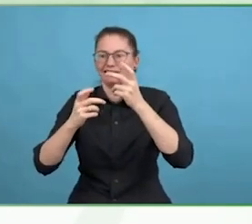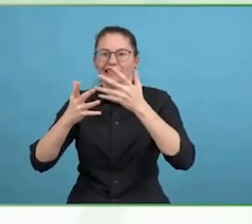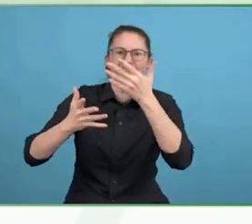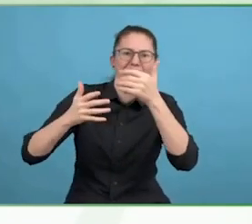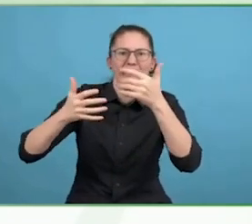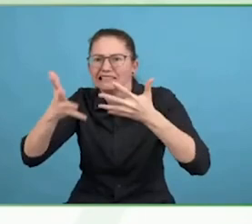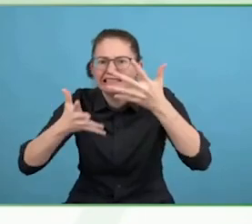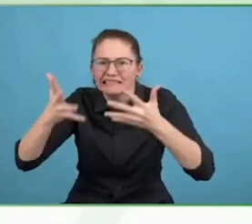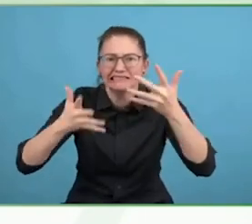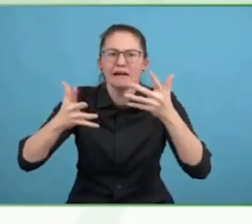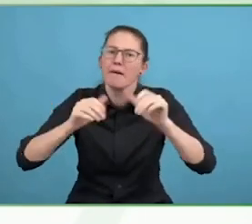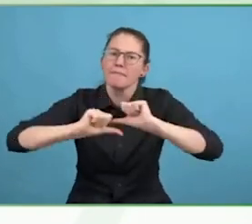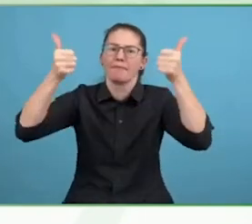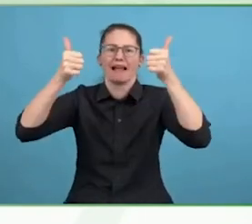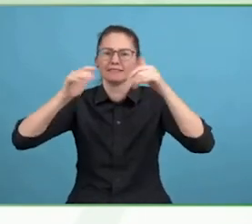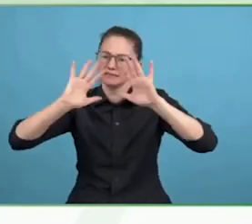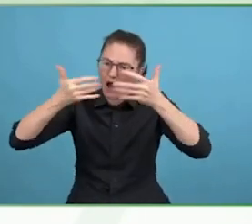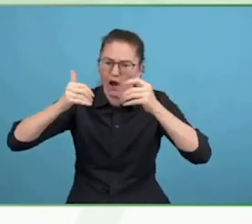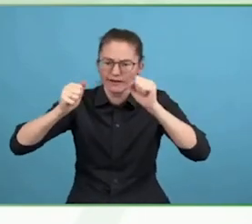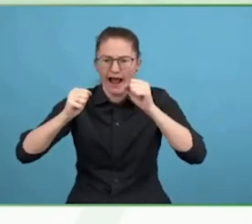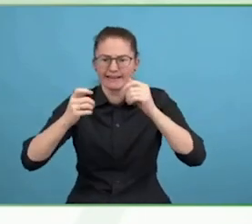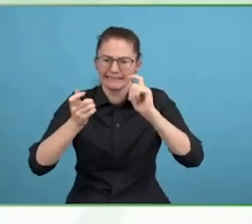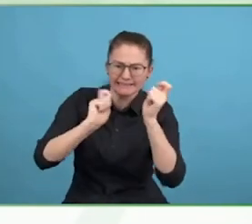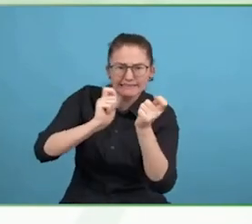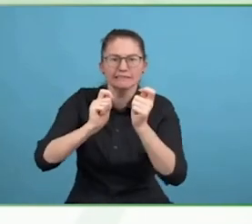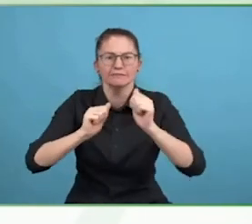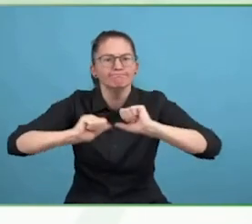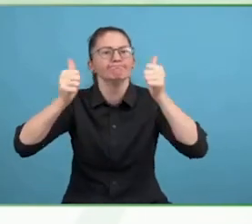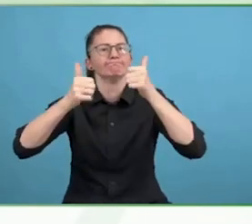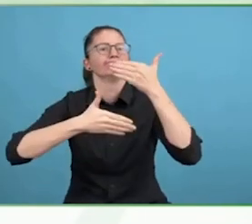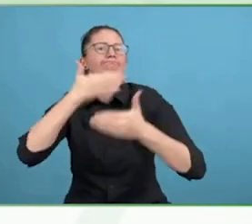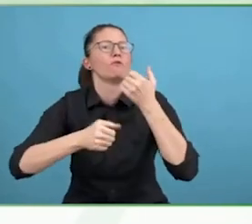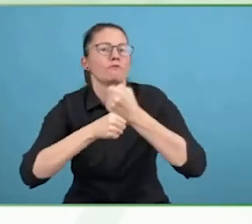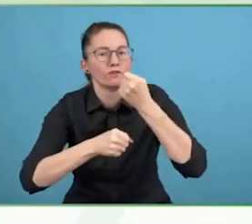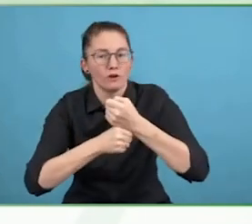We have to create an environment for them to be at their best. It is the largest minority group in the world.